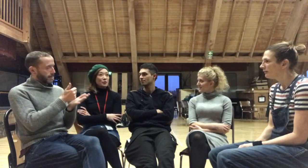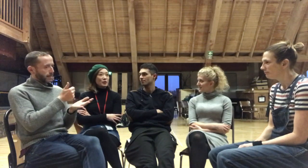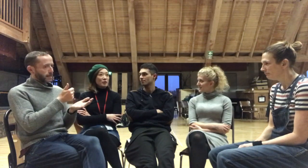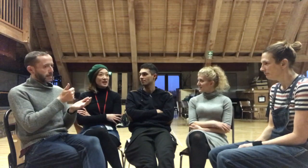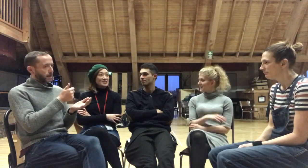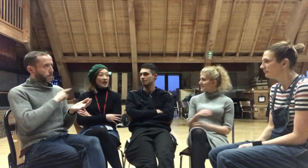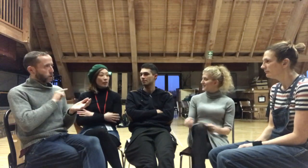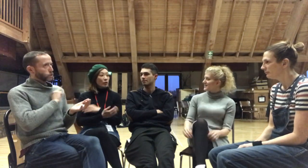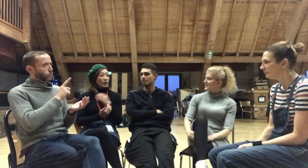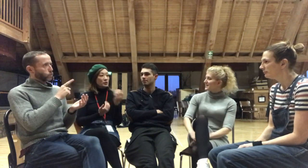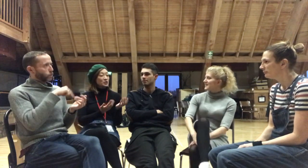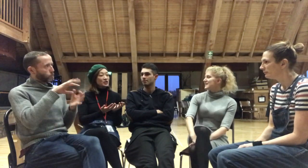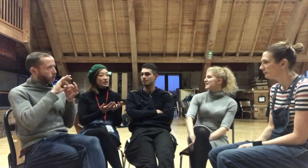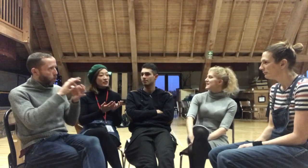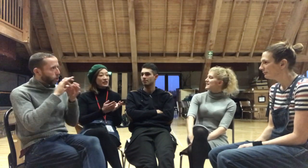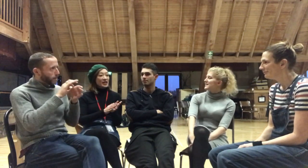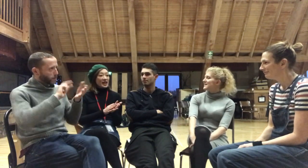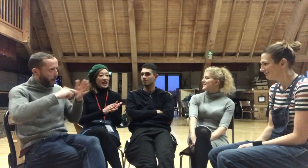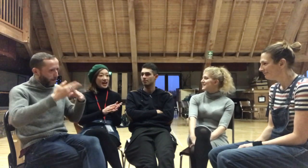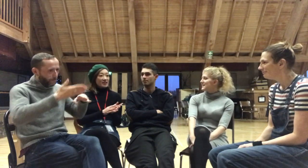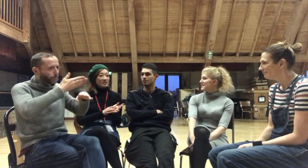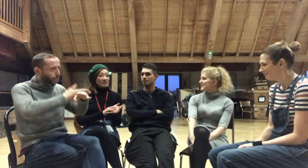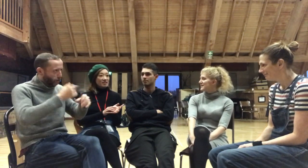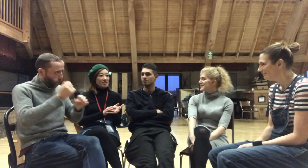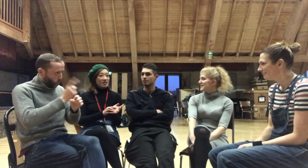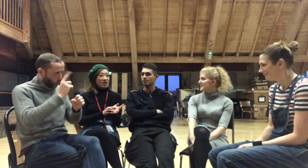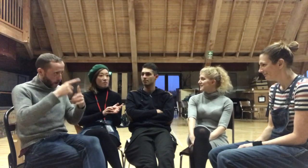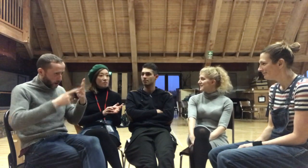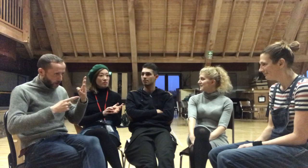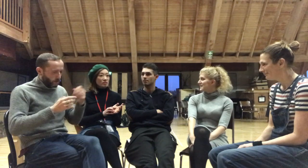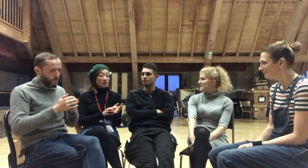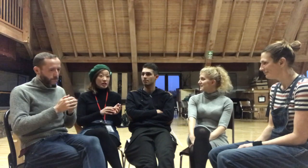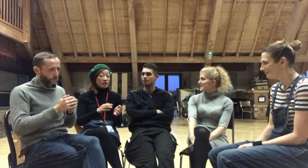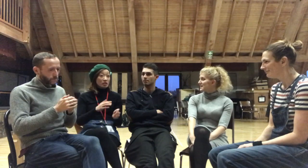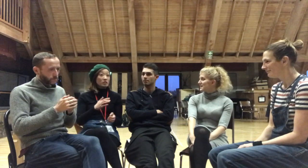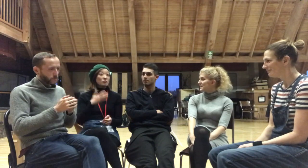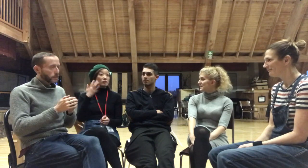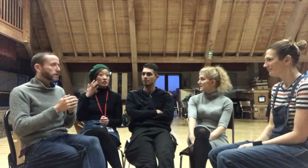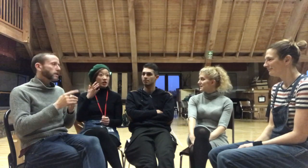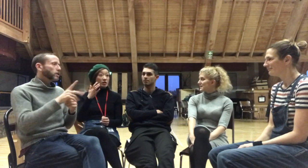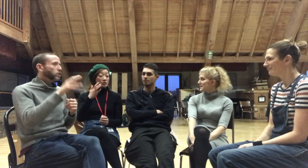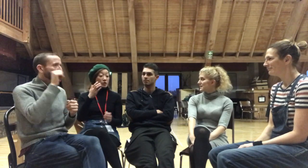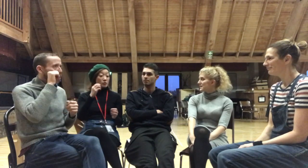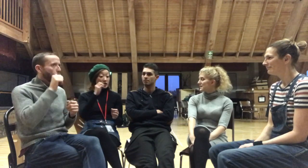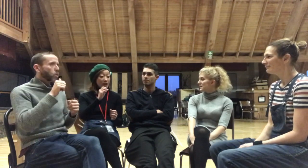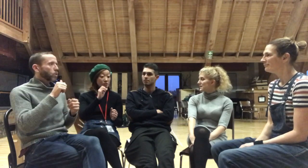because we worked out what we would do, and you know, you gave me specific beats